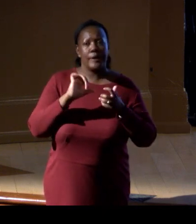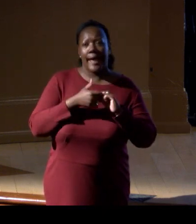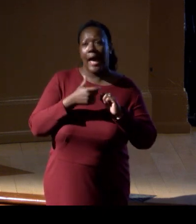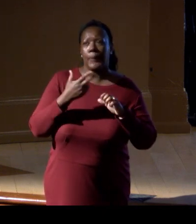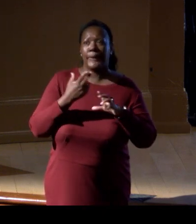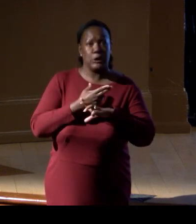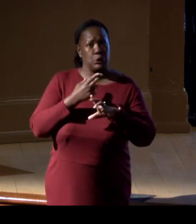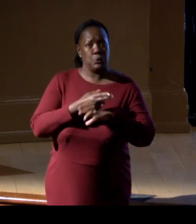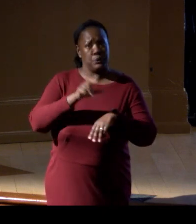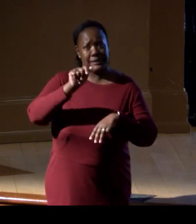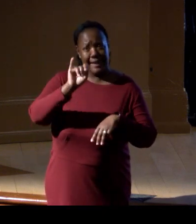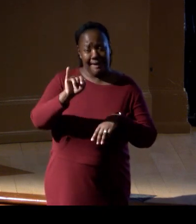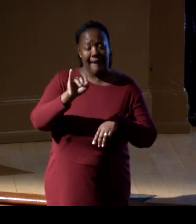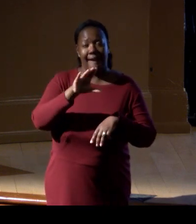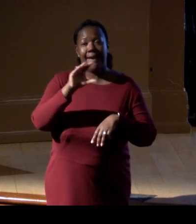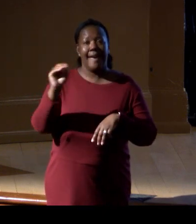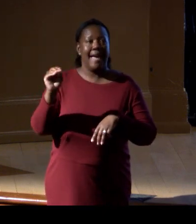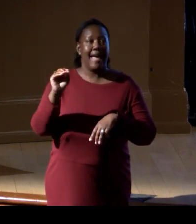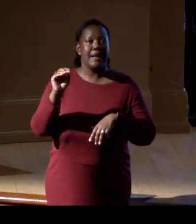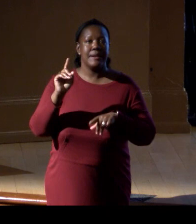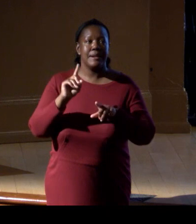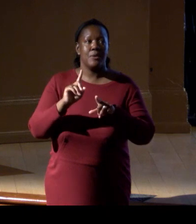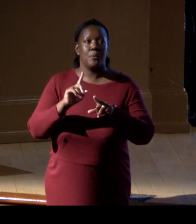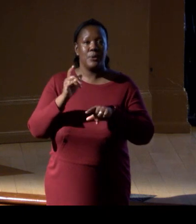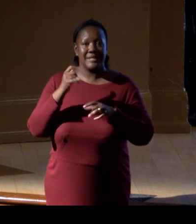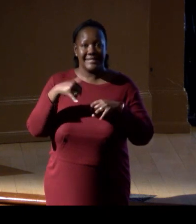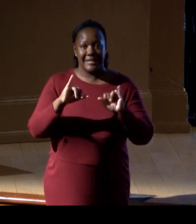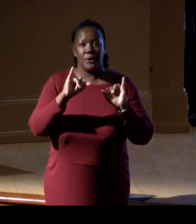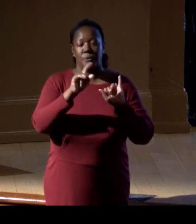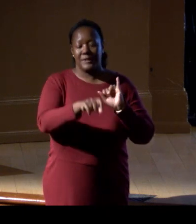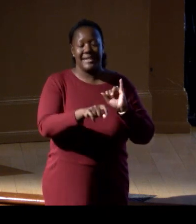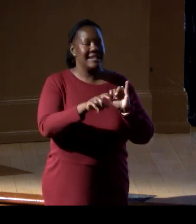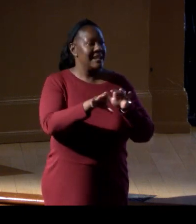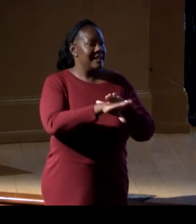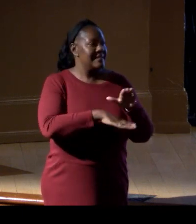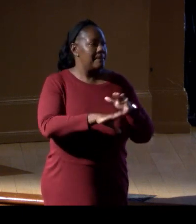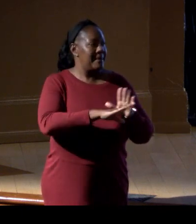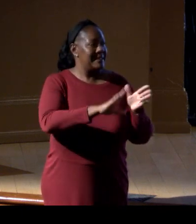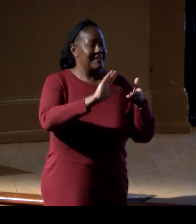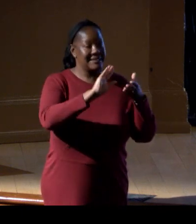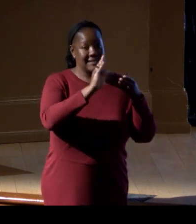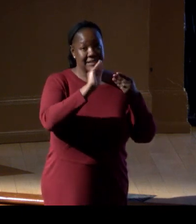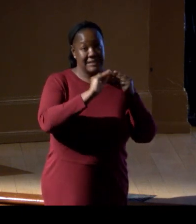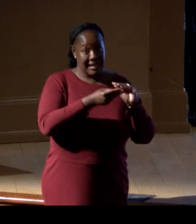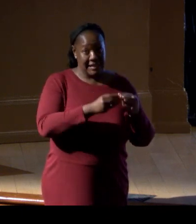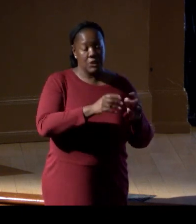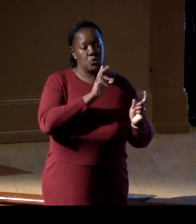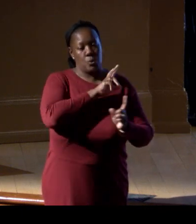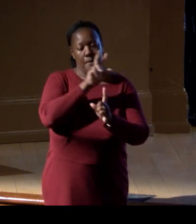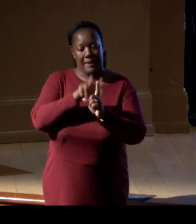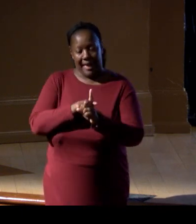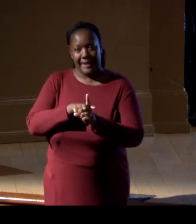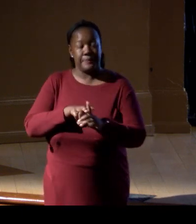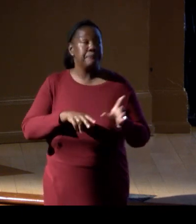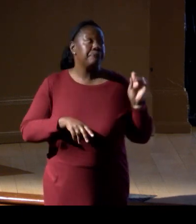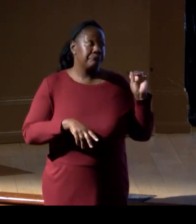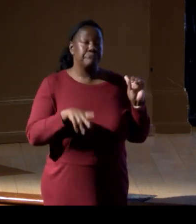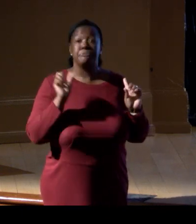but how we need basic data then to apply those models to. You know, absolutely.